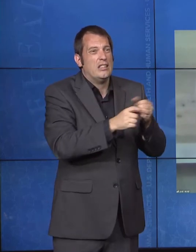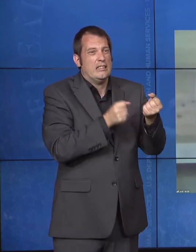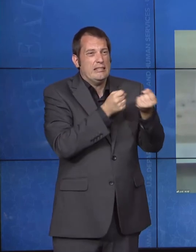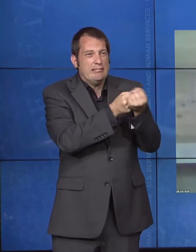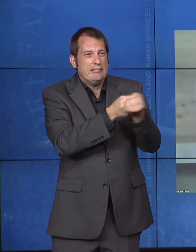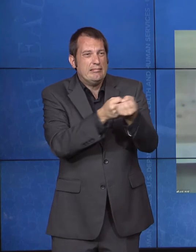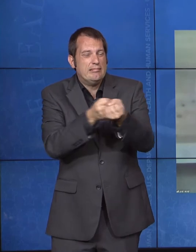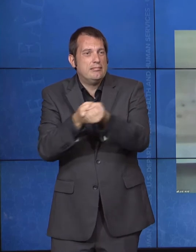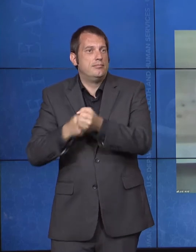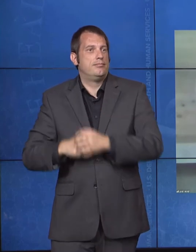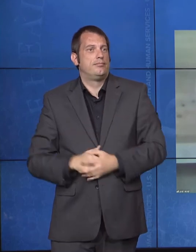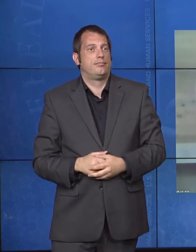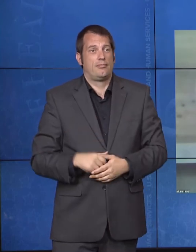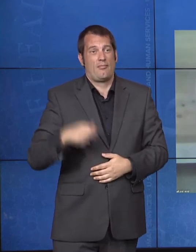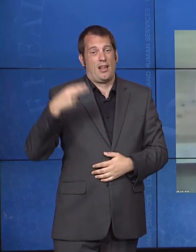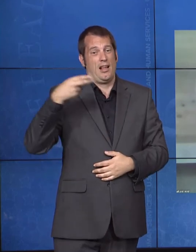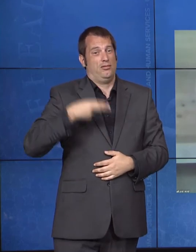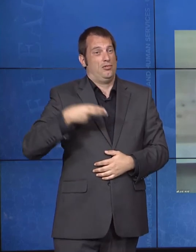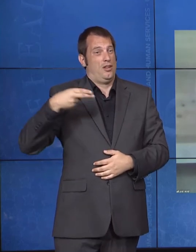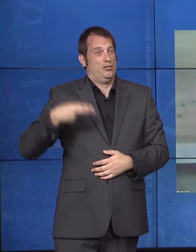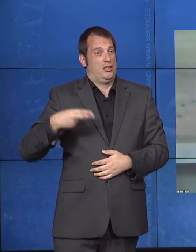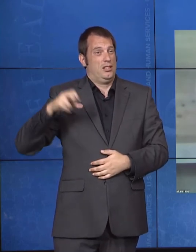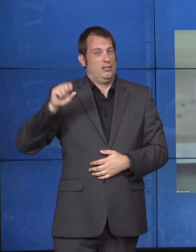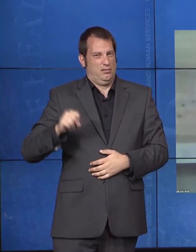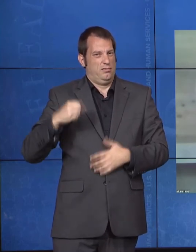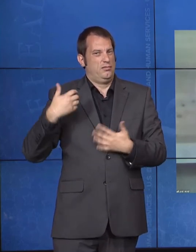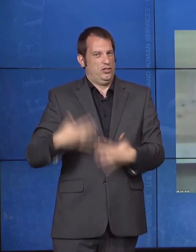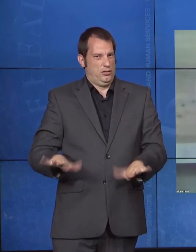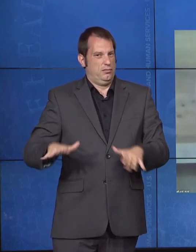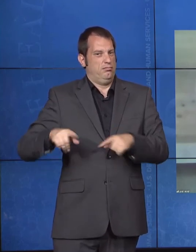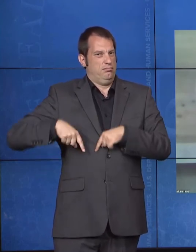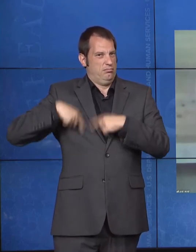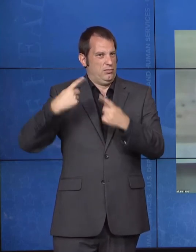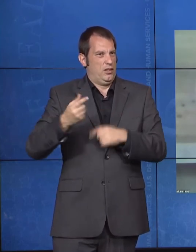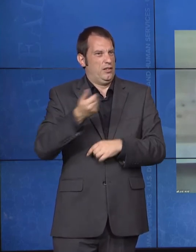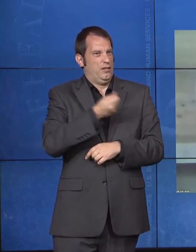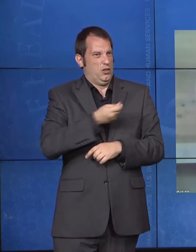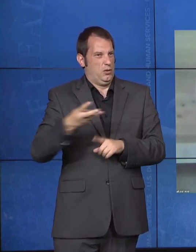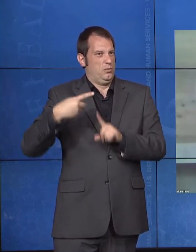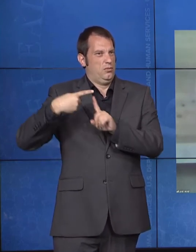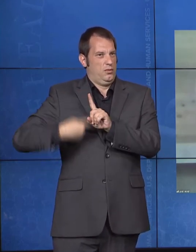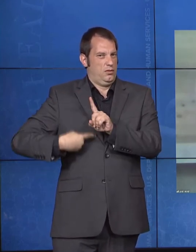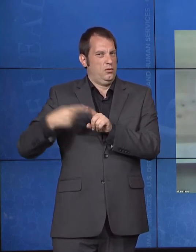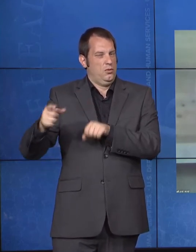last several months, Admiral Weahkee, one thing that you, I know, have been working